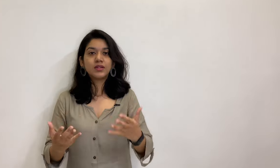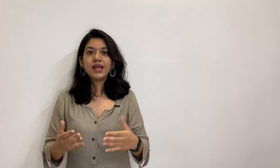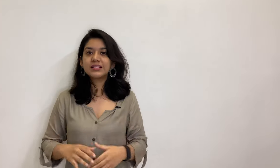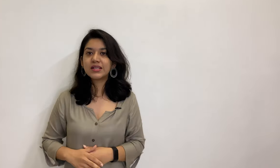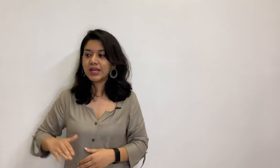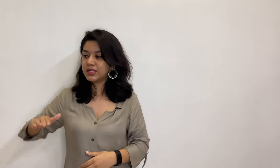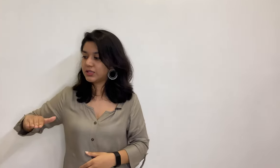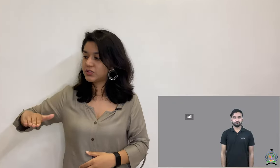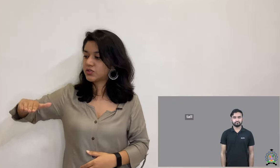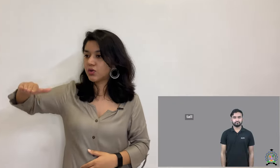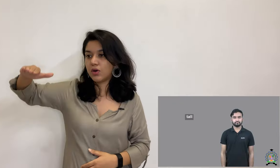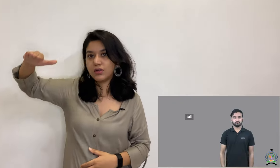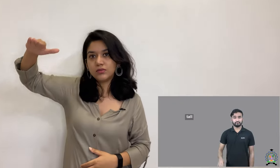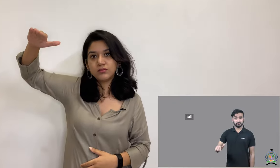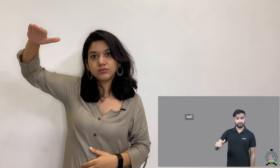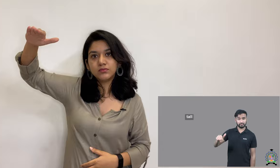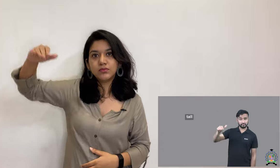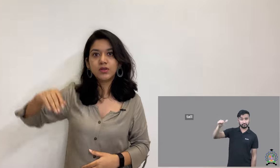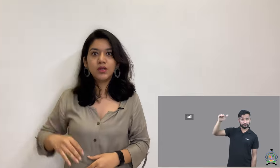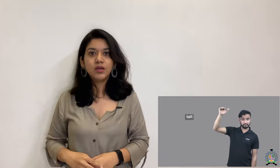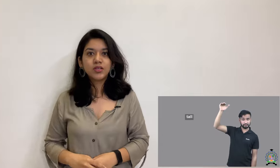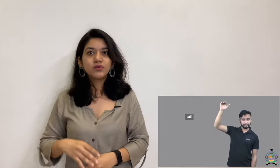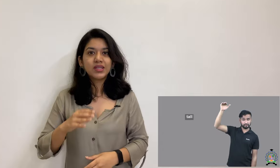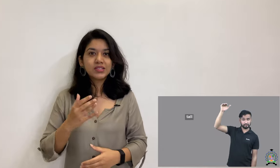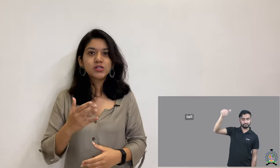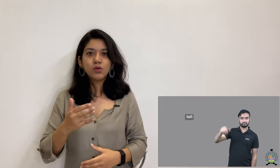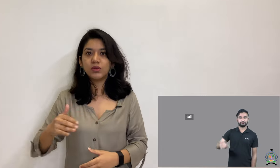Next sign is tall. You take it slowly